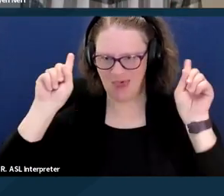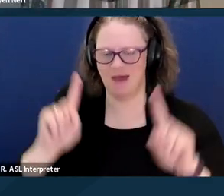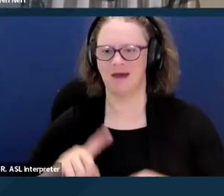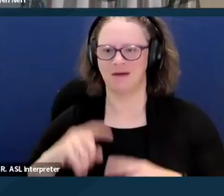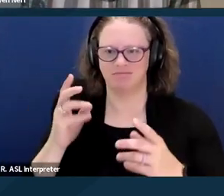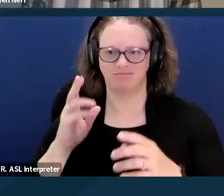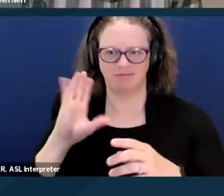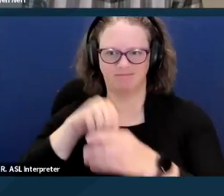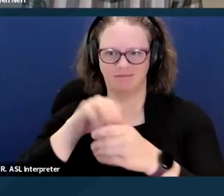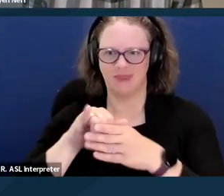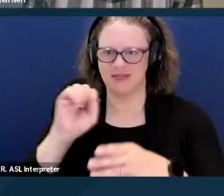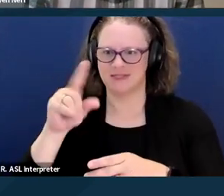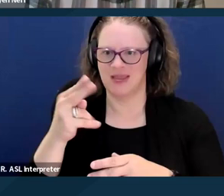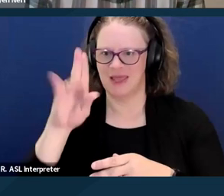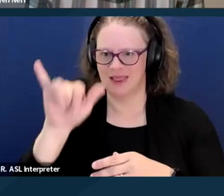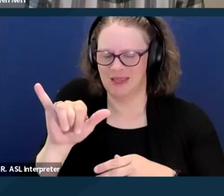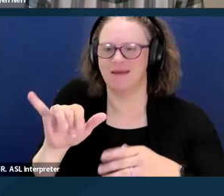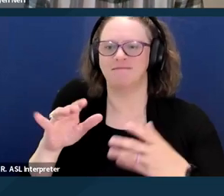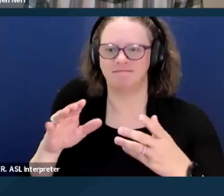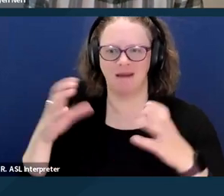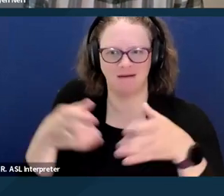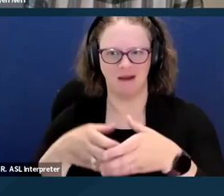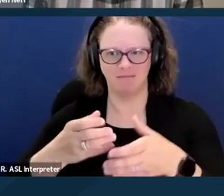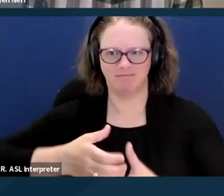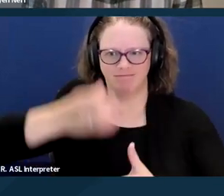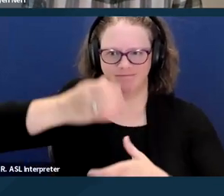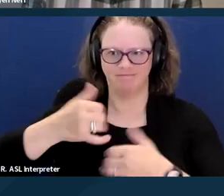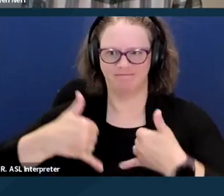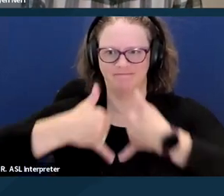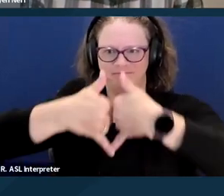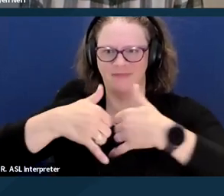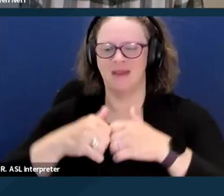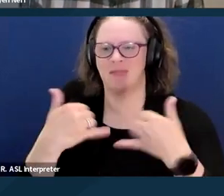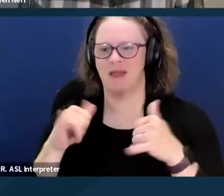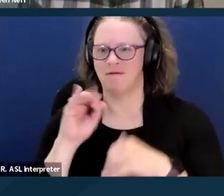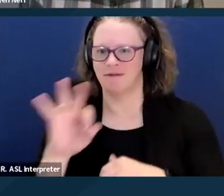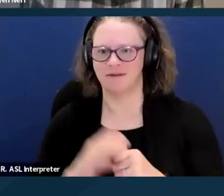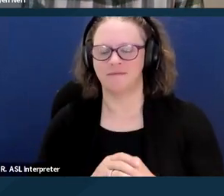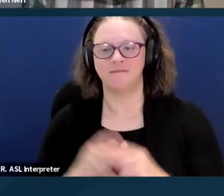My name's Erin Neff. I'm a Senior Staff Attorney at DREDF.